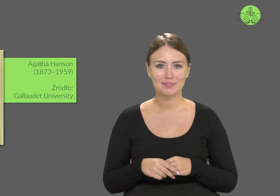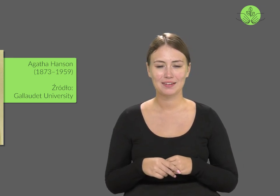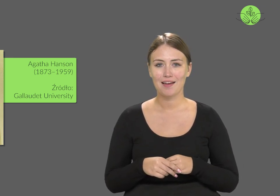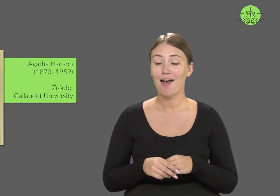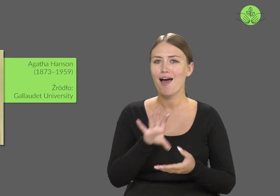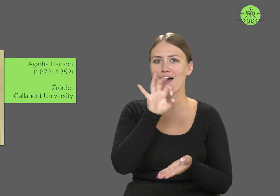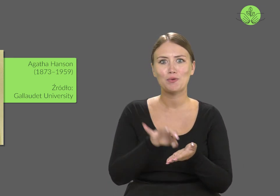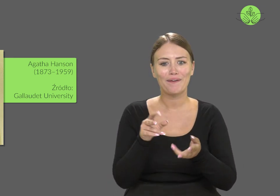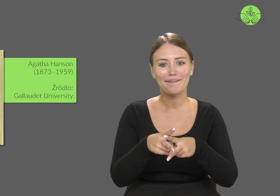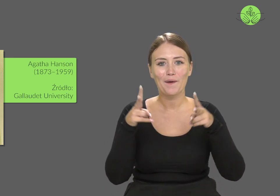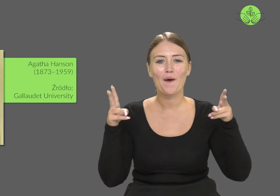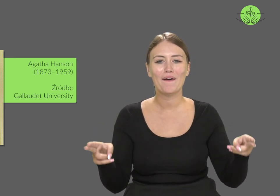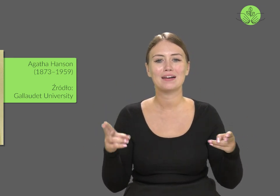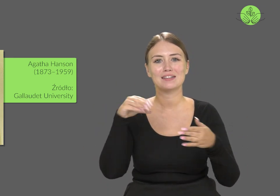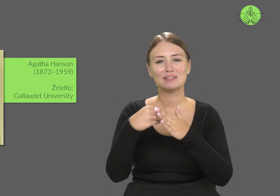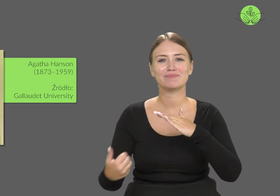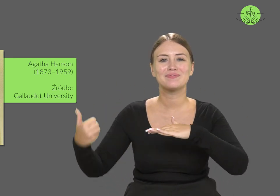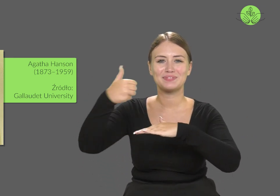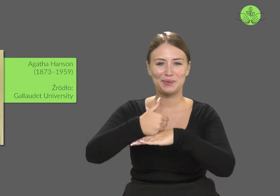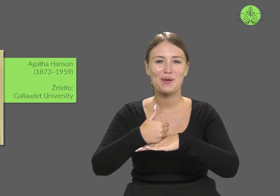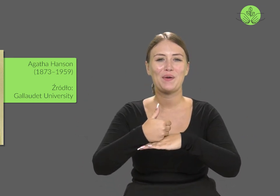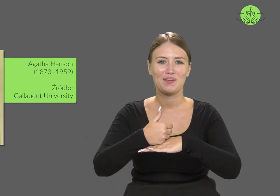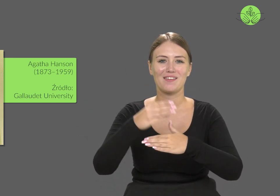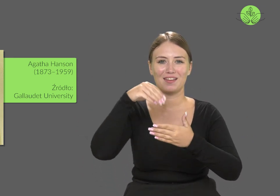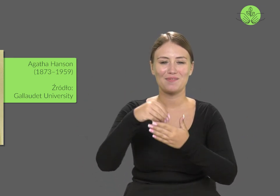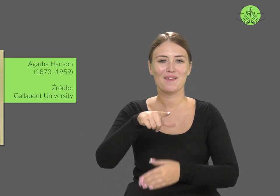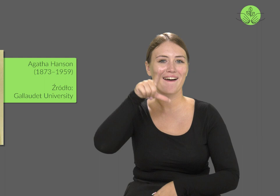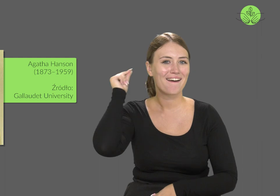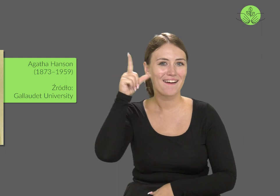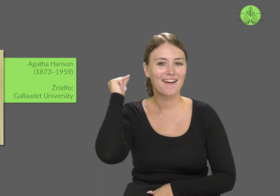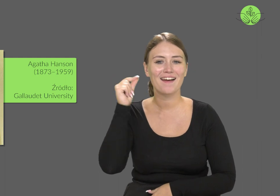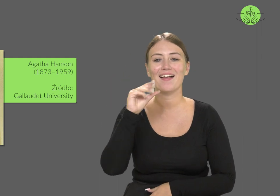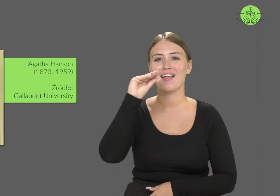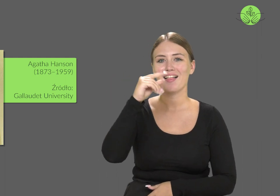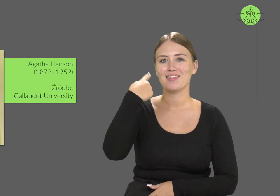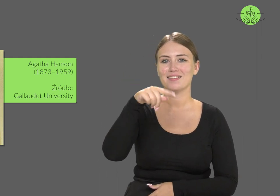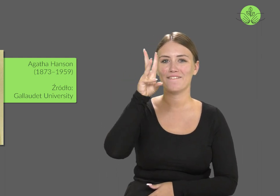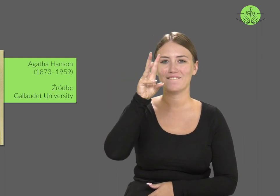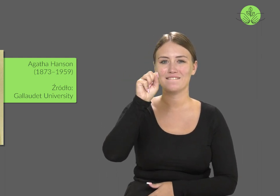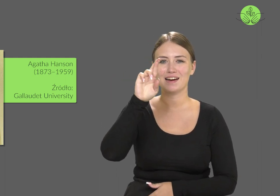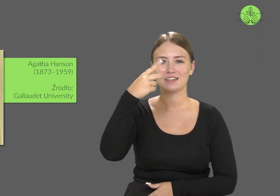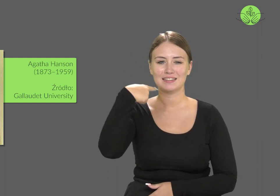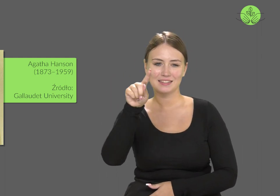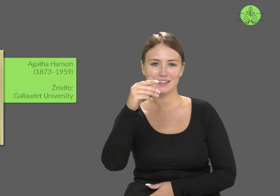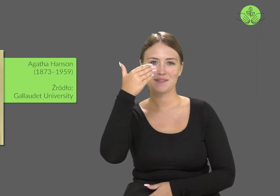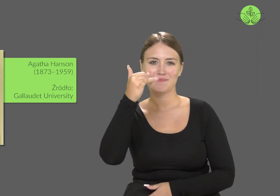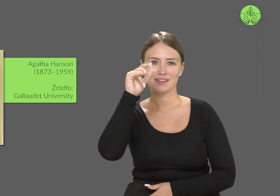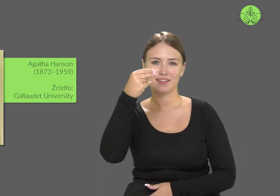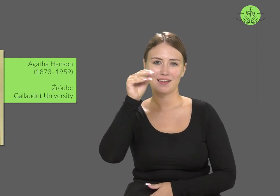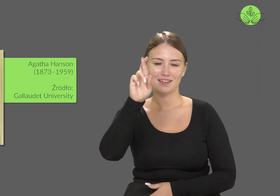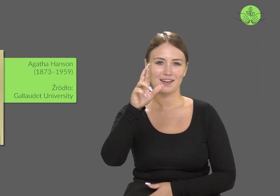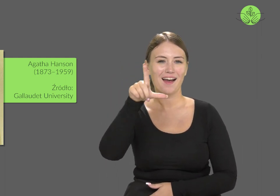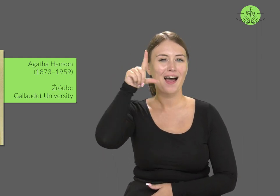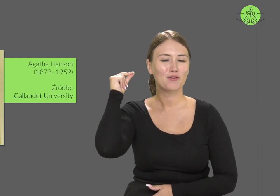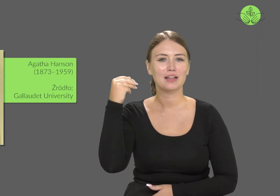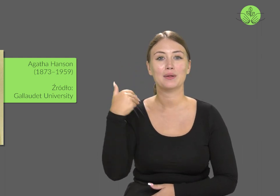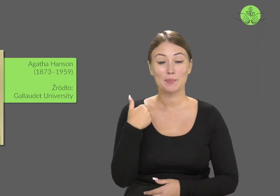temporarily lifted the ban on admitting women to the university in 1887.